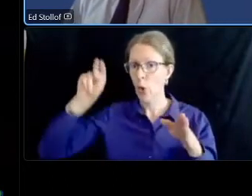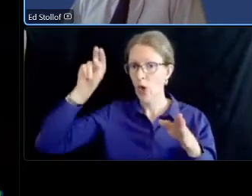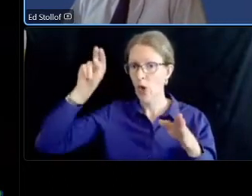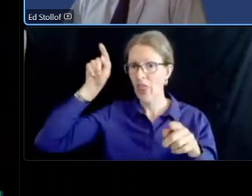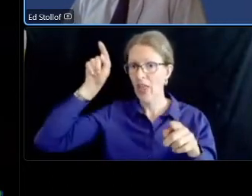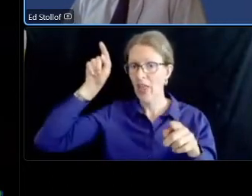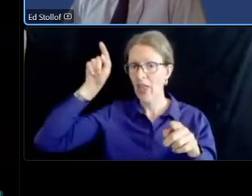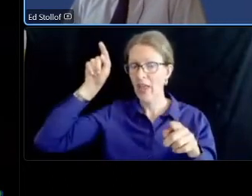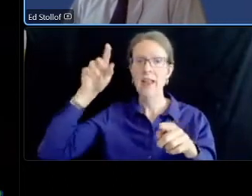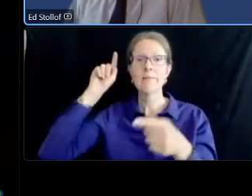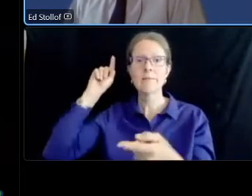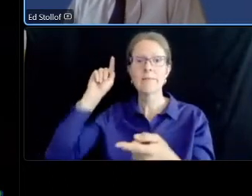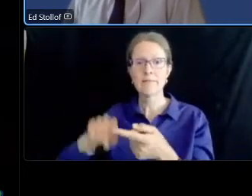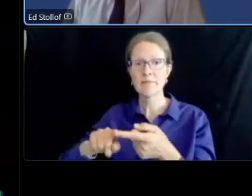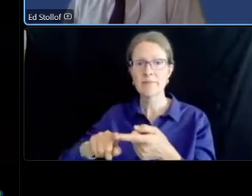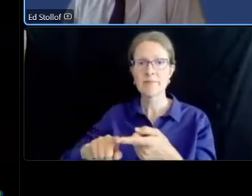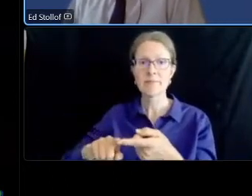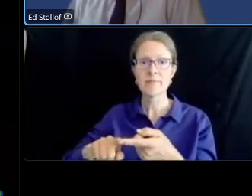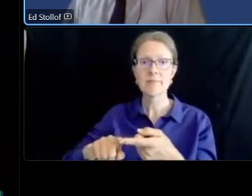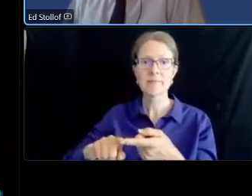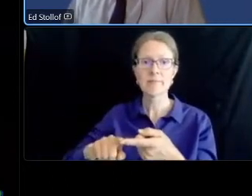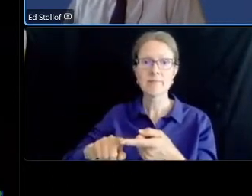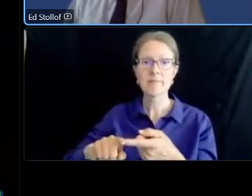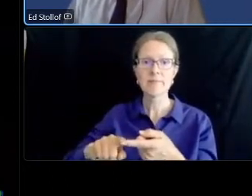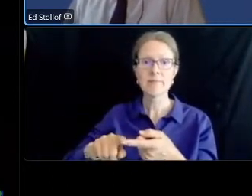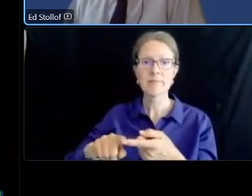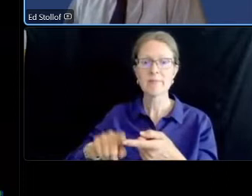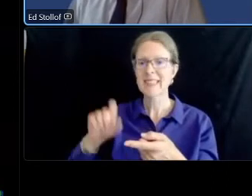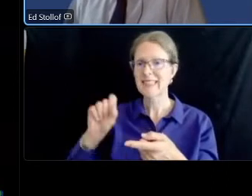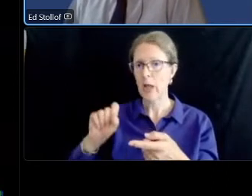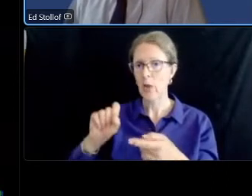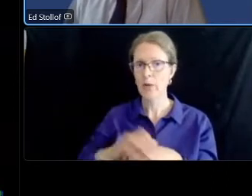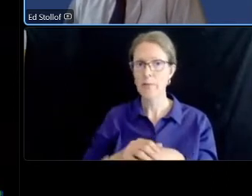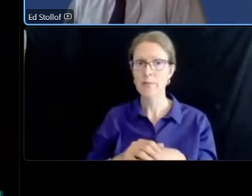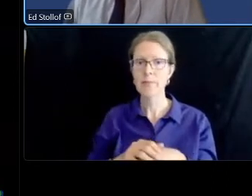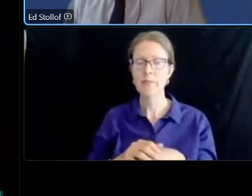project limits were set because the limits of the reversible lanes ended at legation street